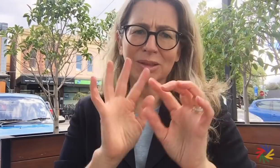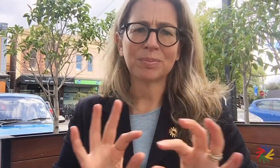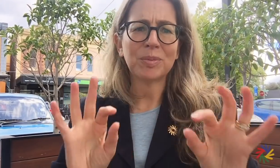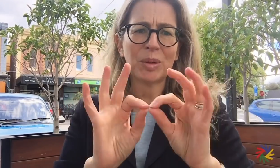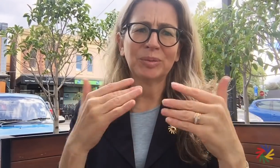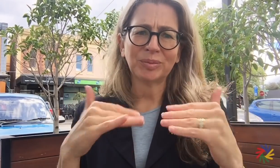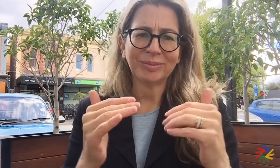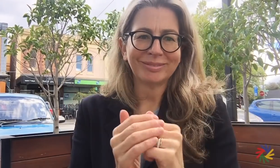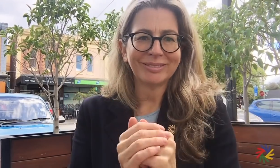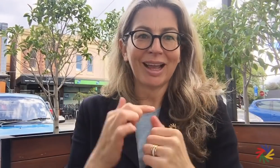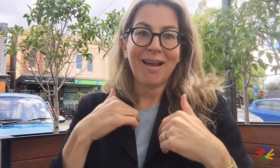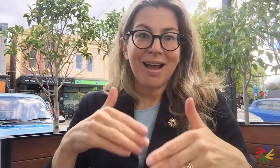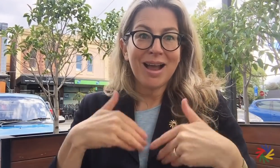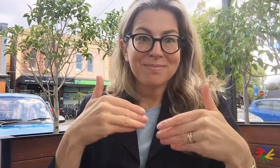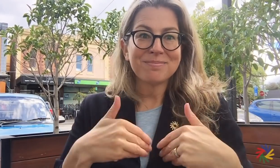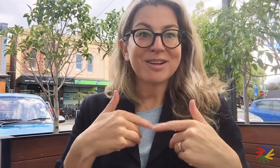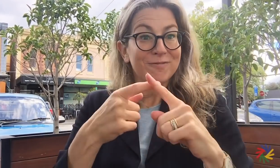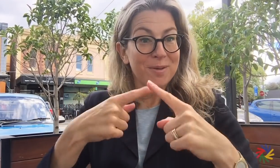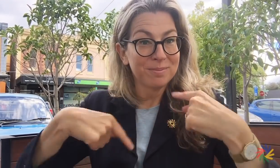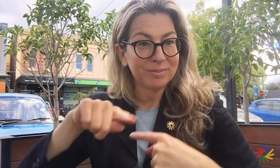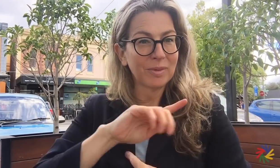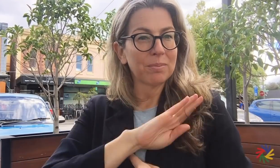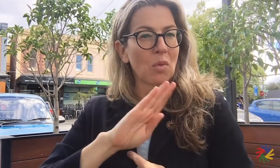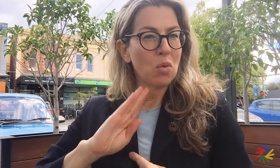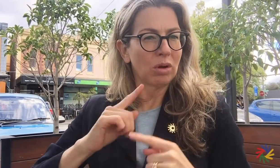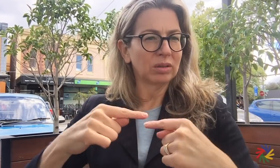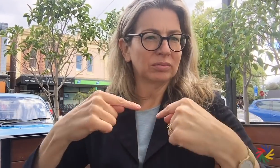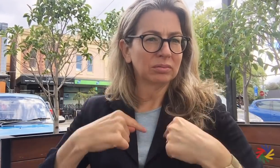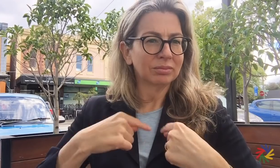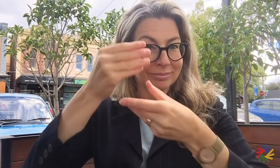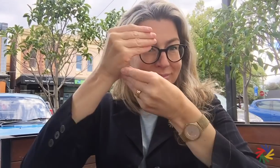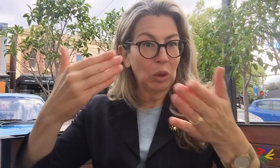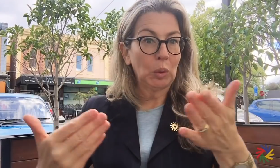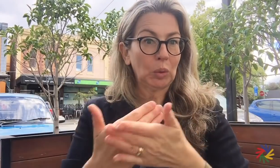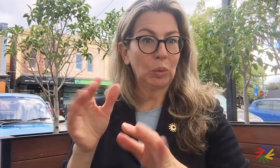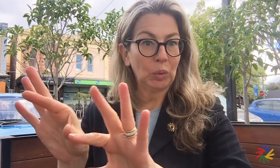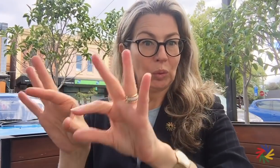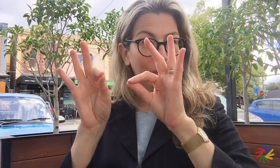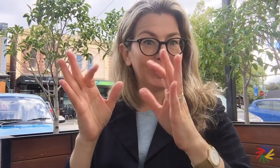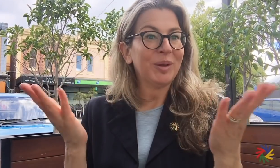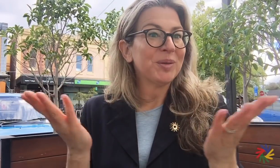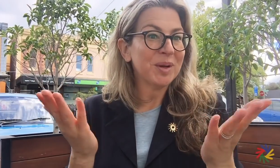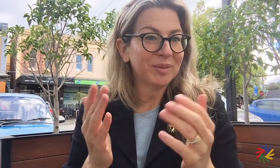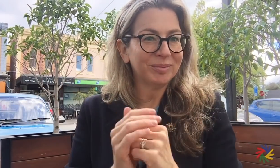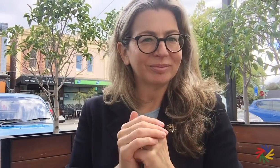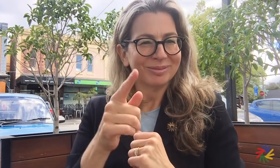this is an effective way to achieve equality for deaf people. At ICSD, we work hard to see this happen around the world.